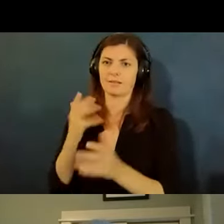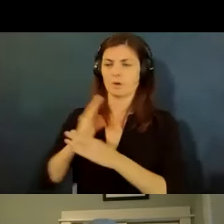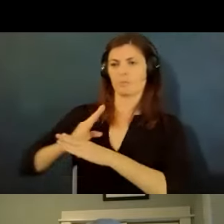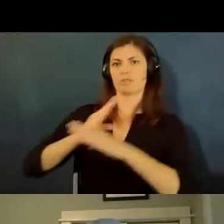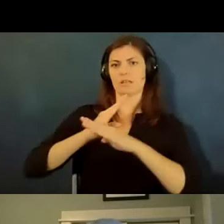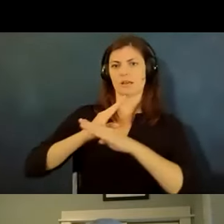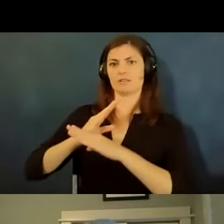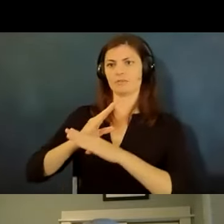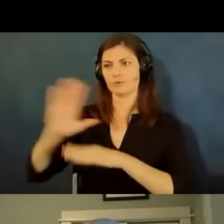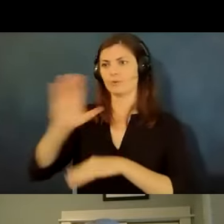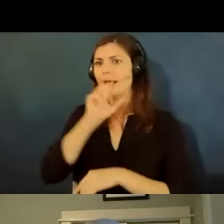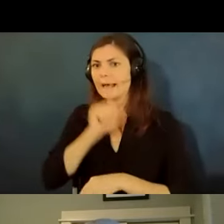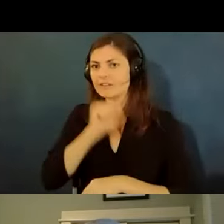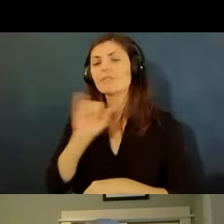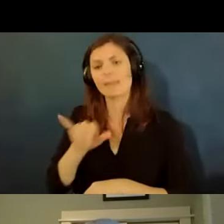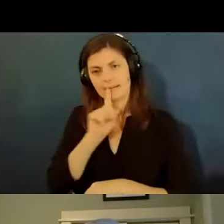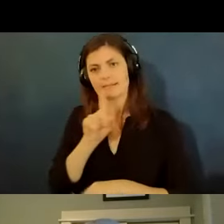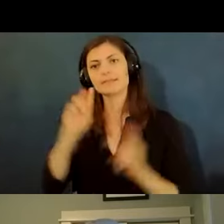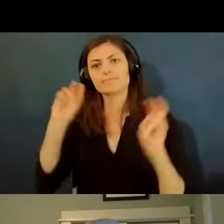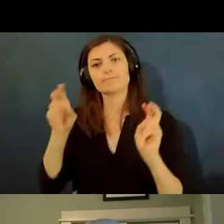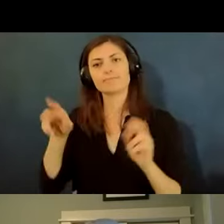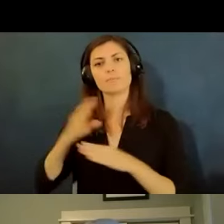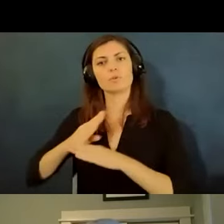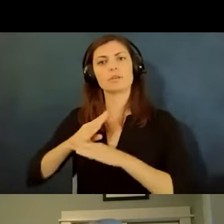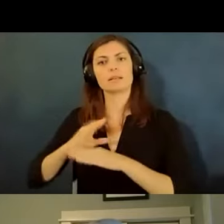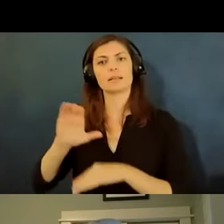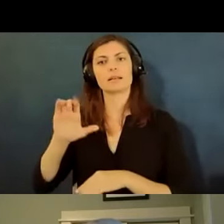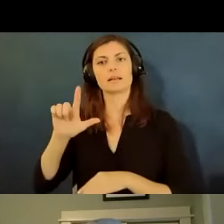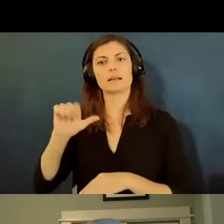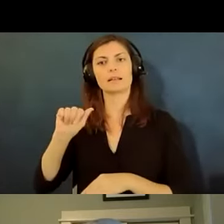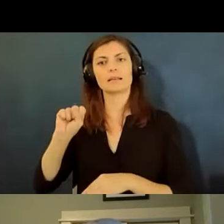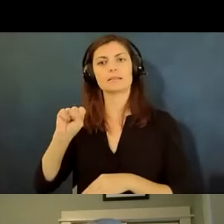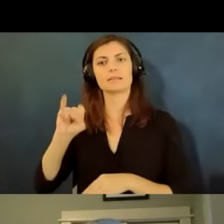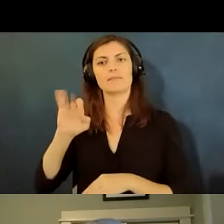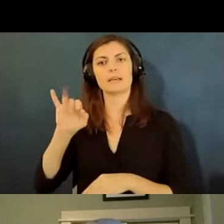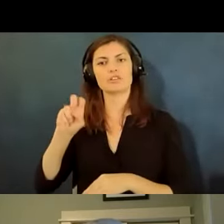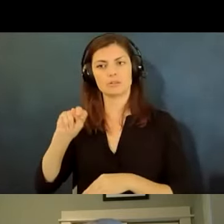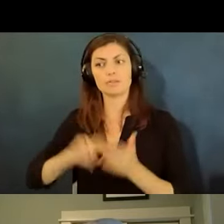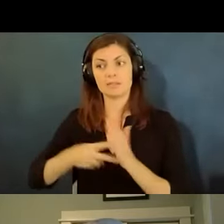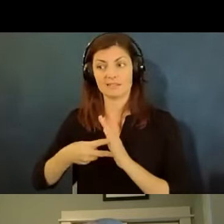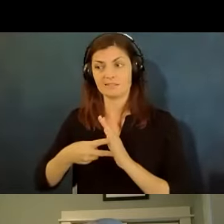and age is a protected classification so that might be a violation there um